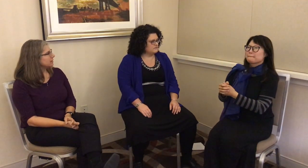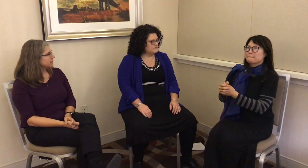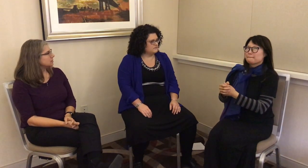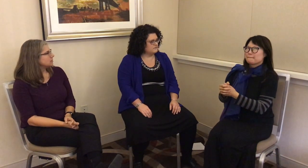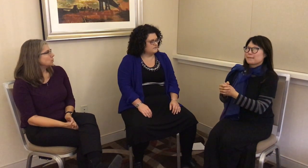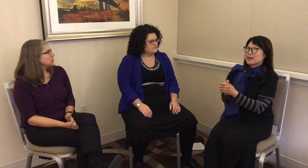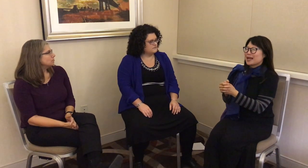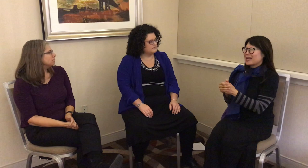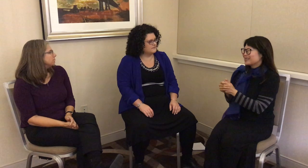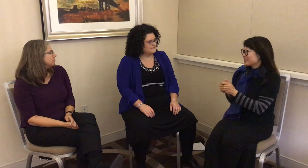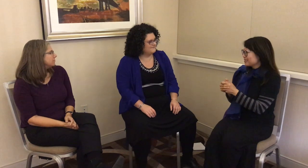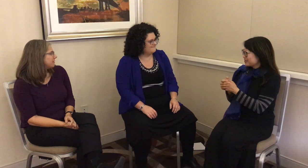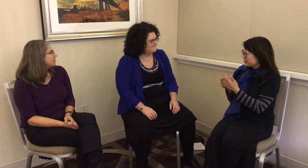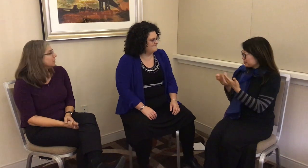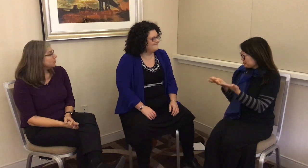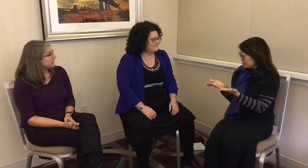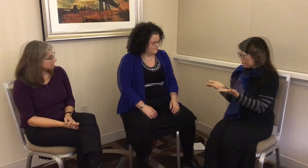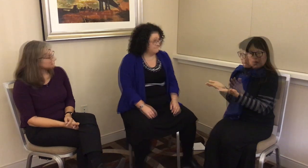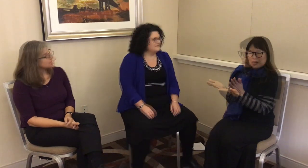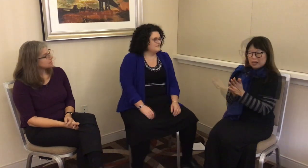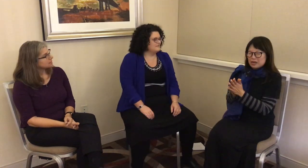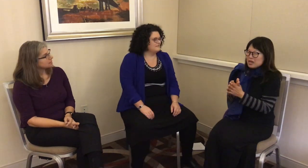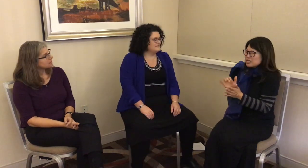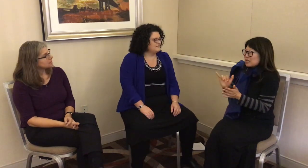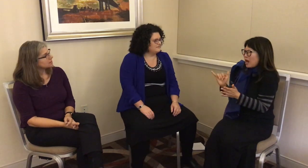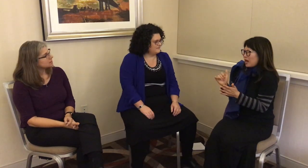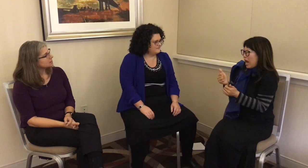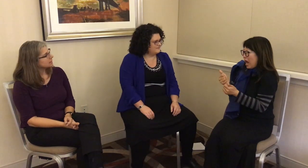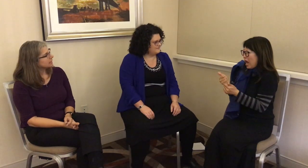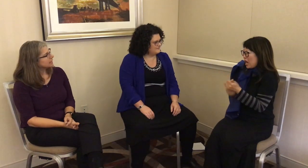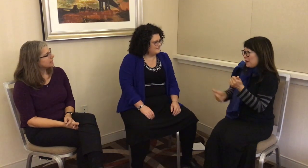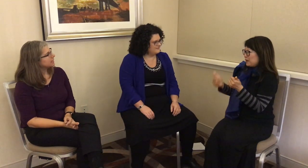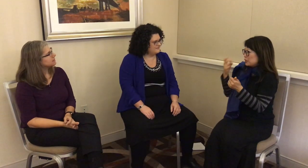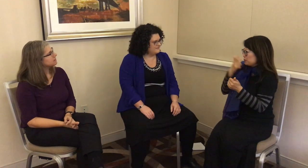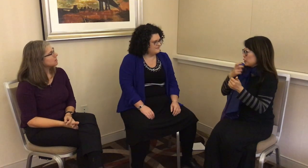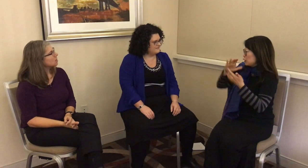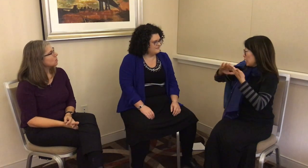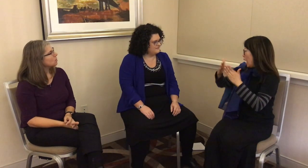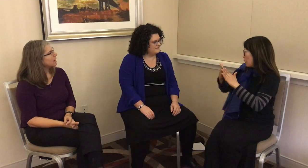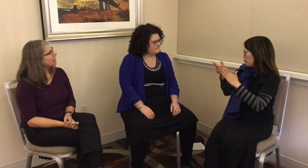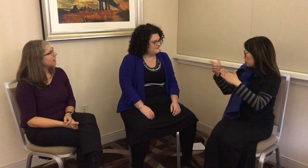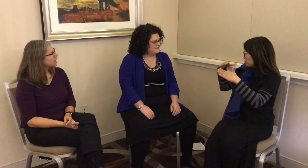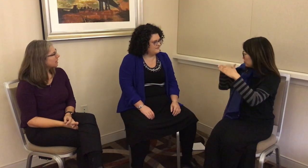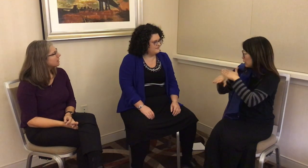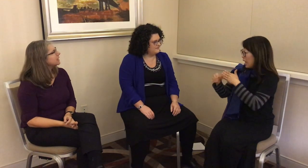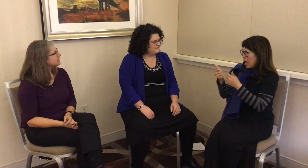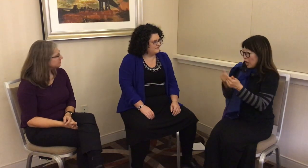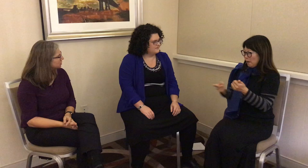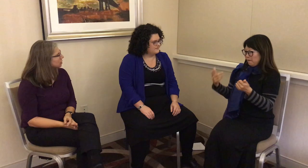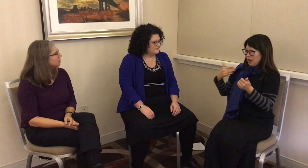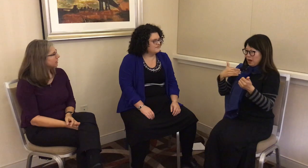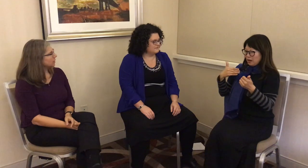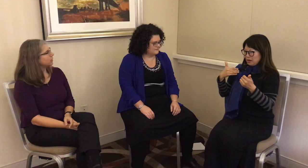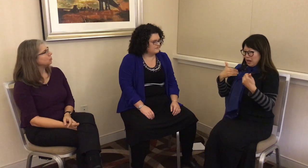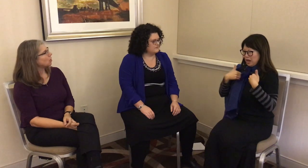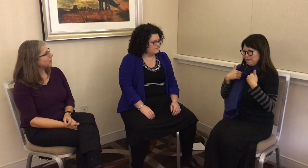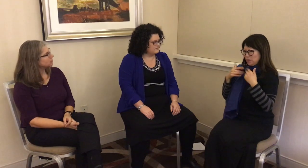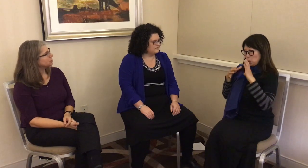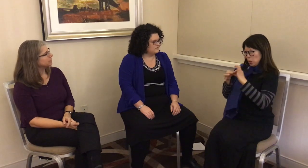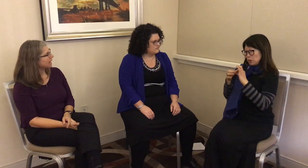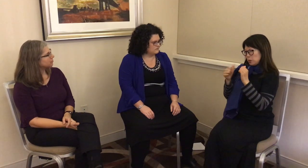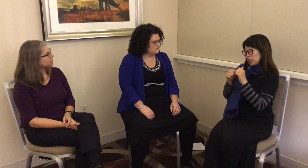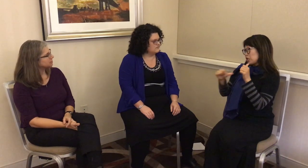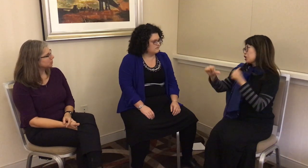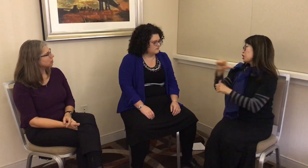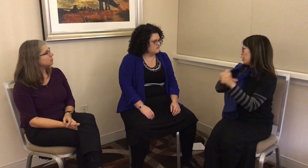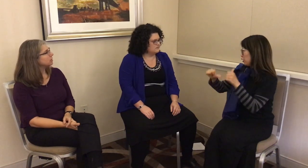this family unit. It’s like a speech community, when you go into and enter a speech community,